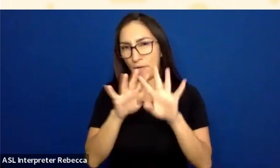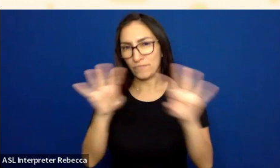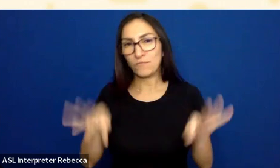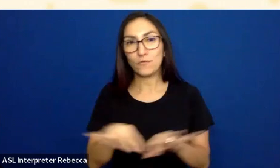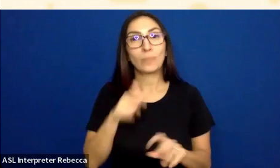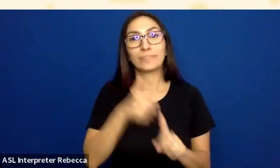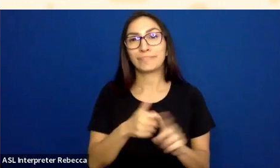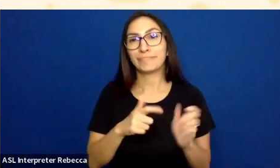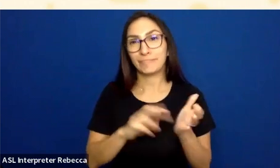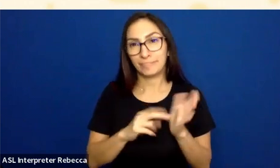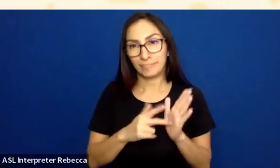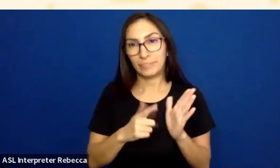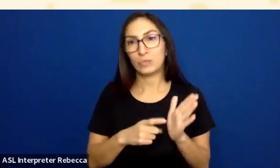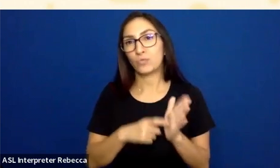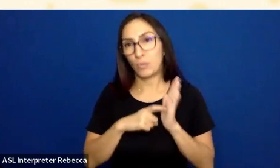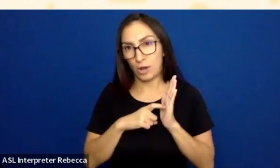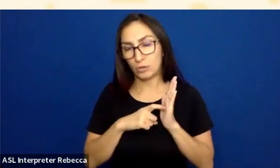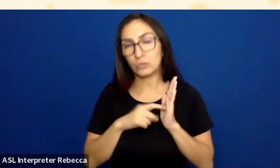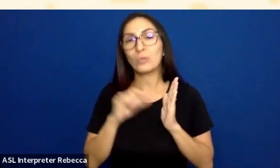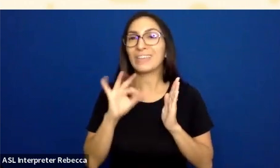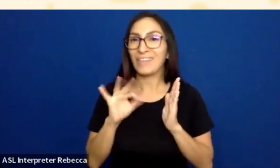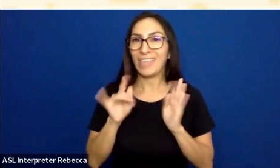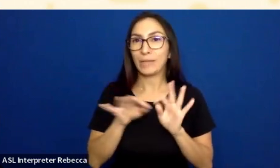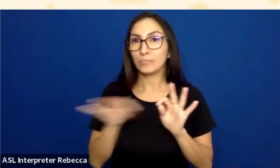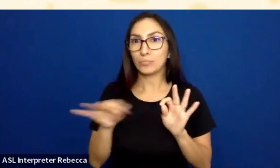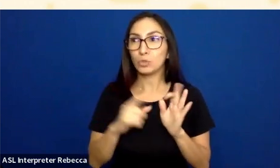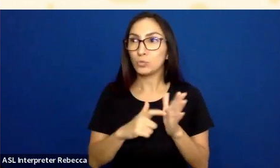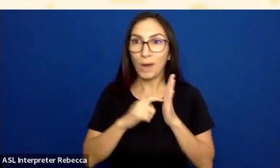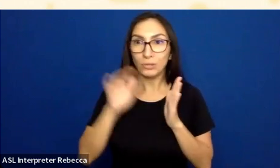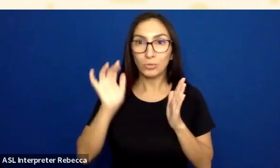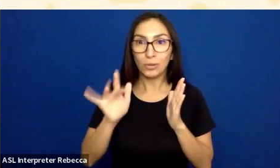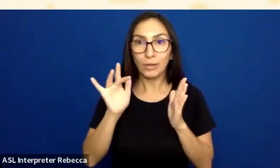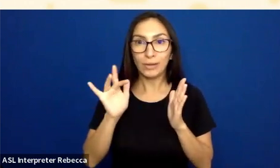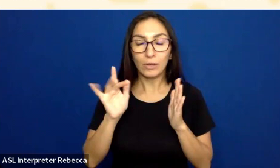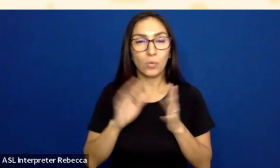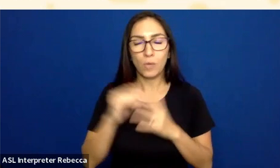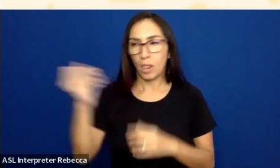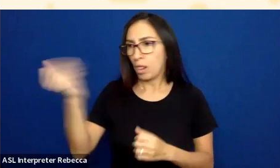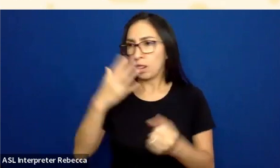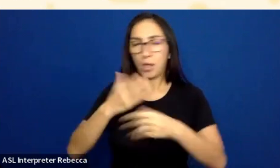And so if you have something that's required, what are you going to end up with? You are going to end up with error messaging submission